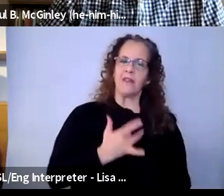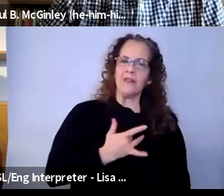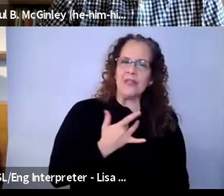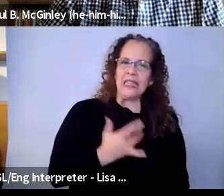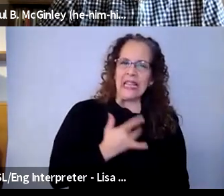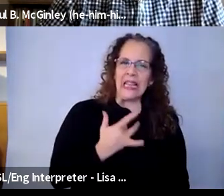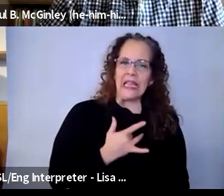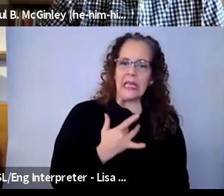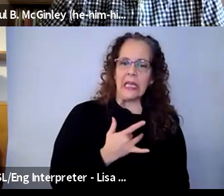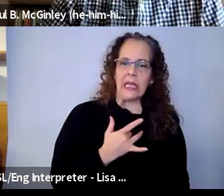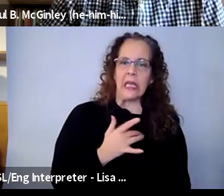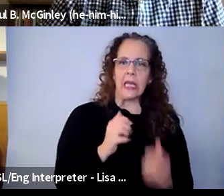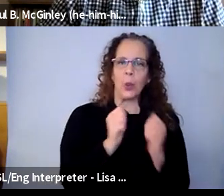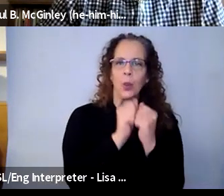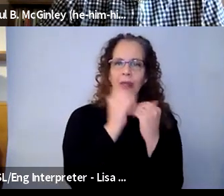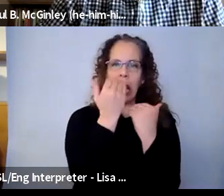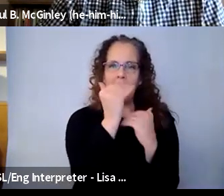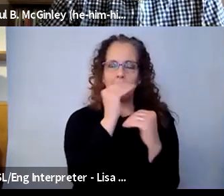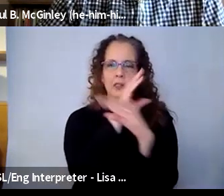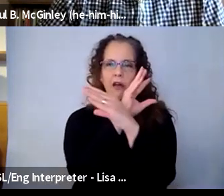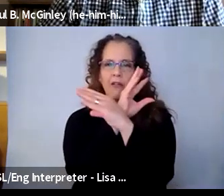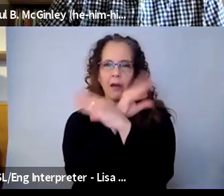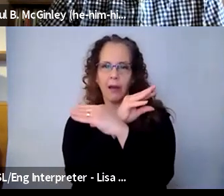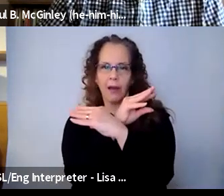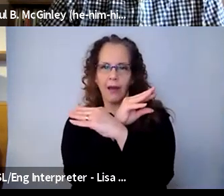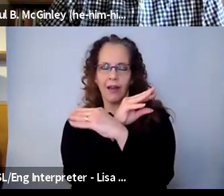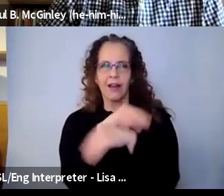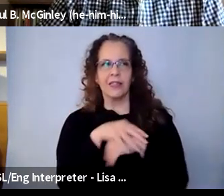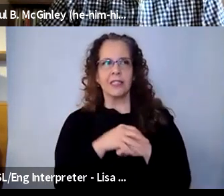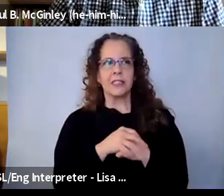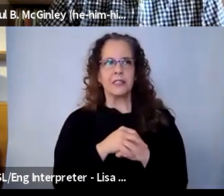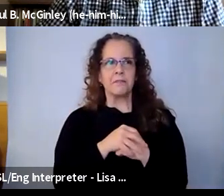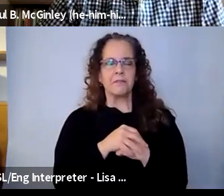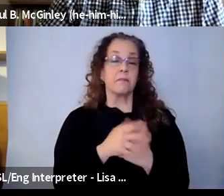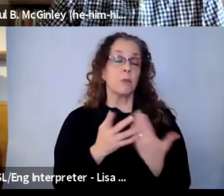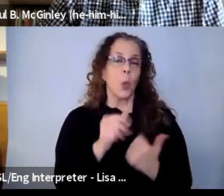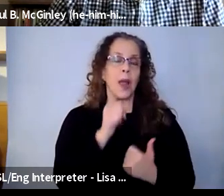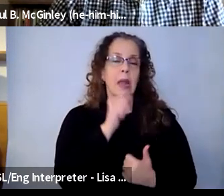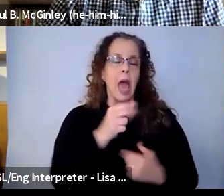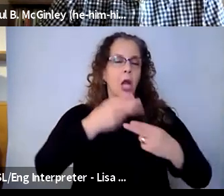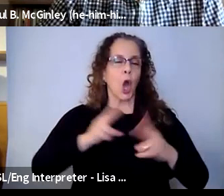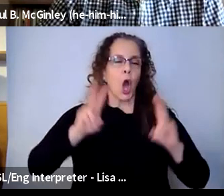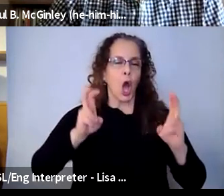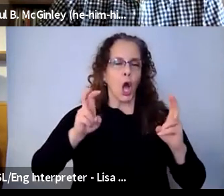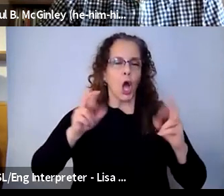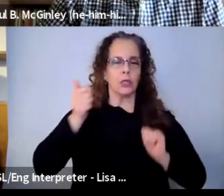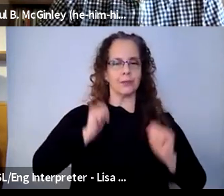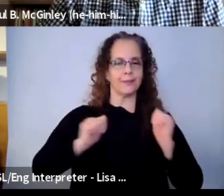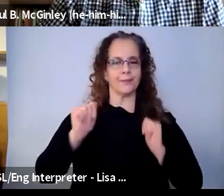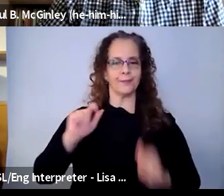constraints of the virtual space, so that we can have, certainly not theater, but adapt some of the qualities that we we